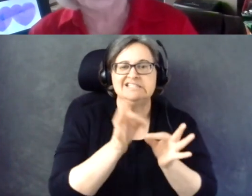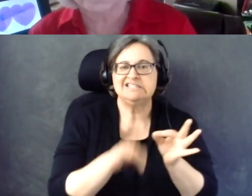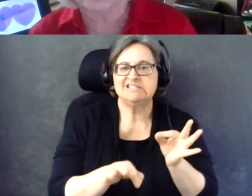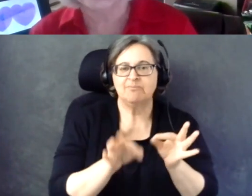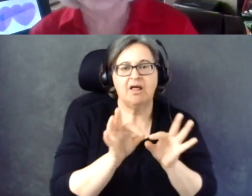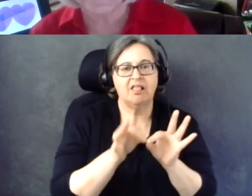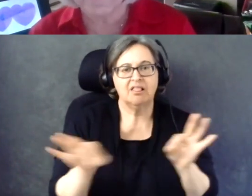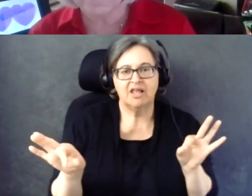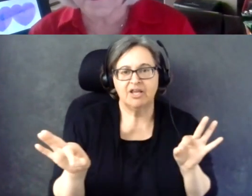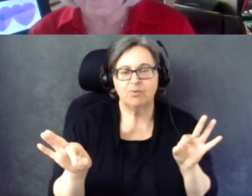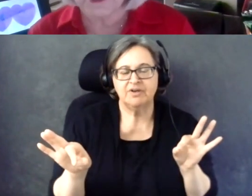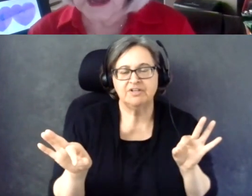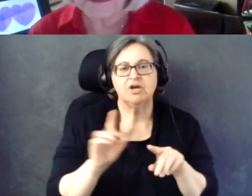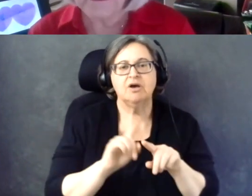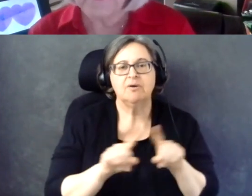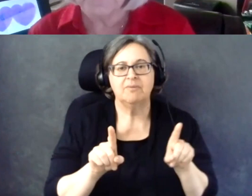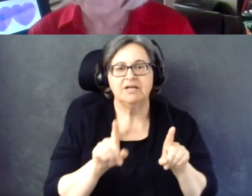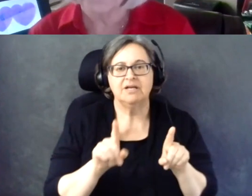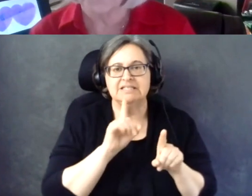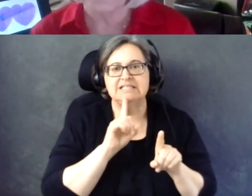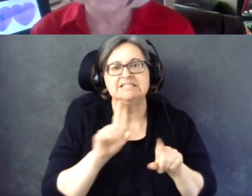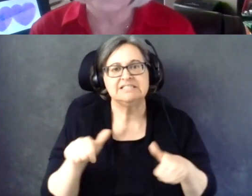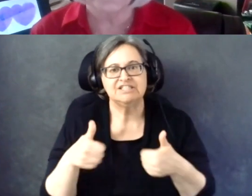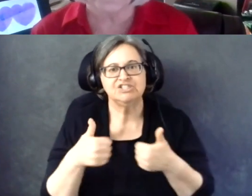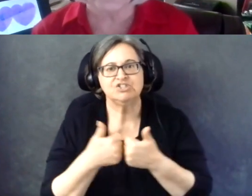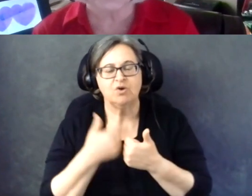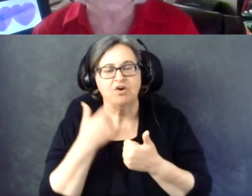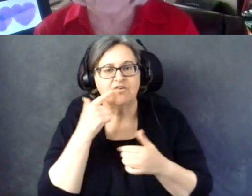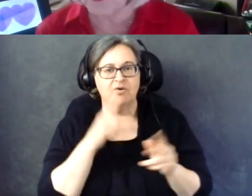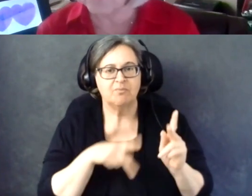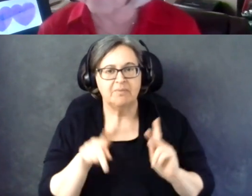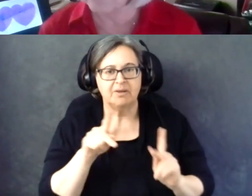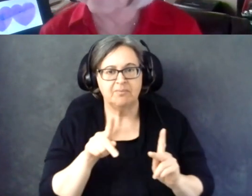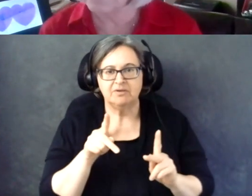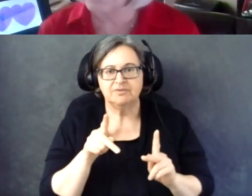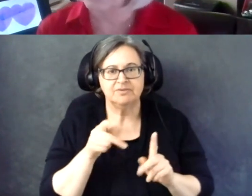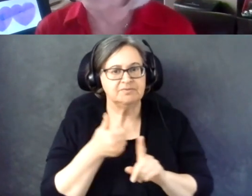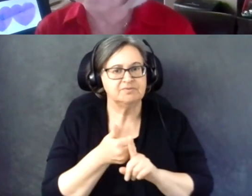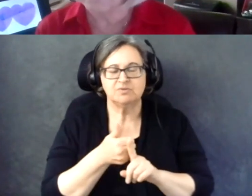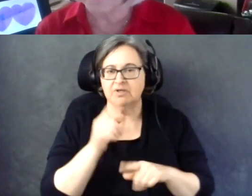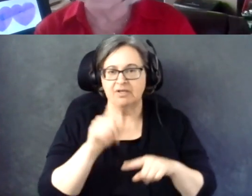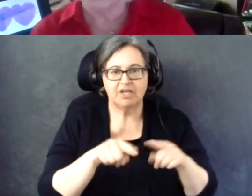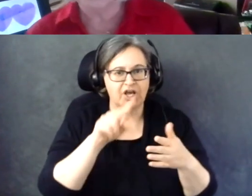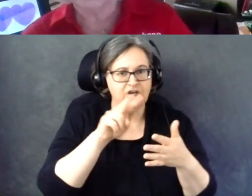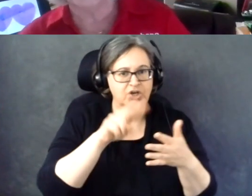But it is a challenge for individuals who do not read or write.